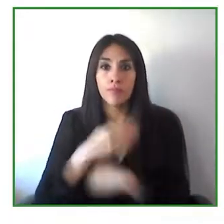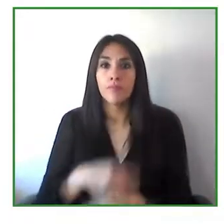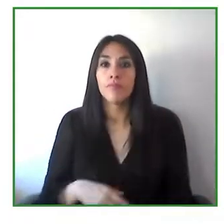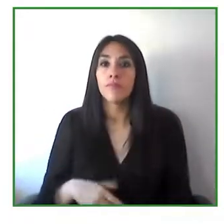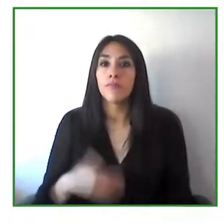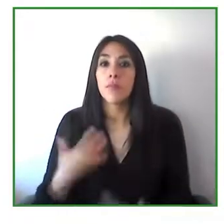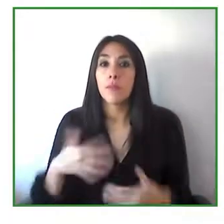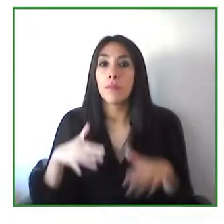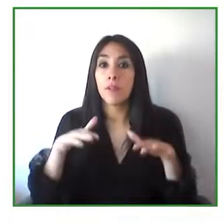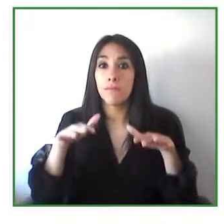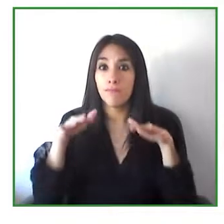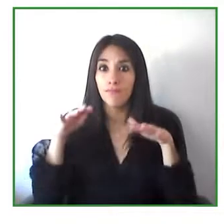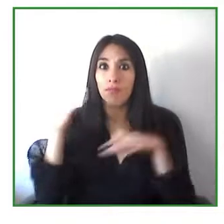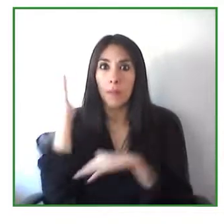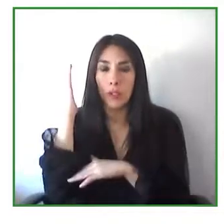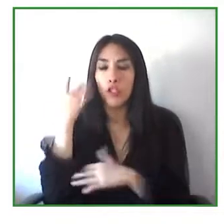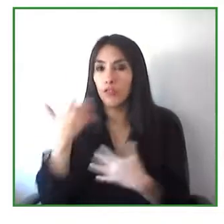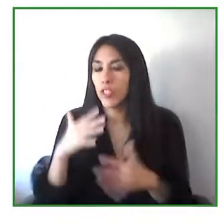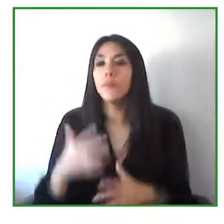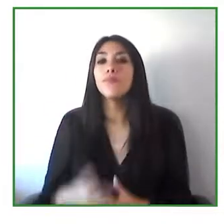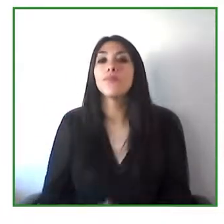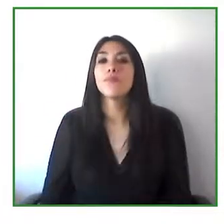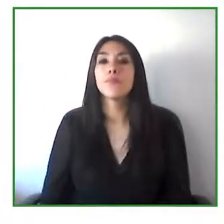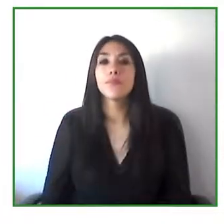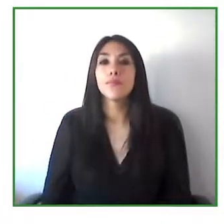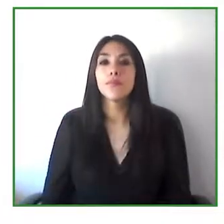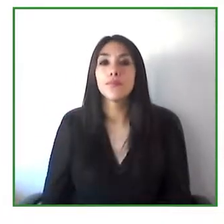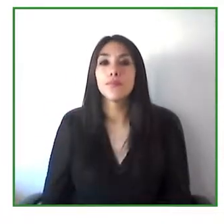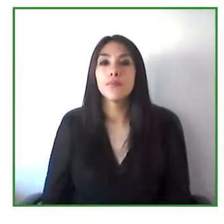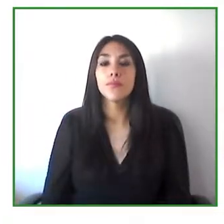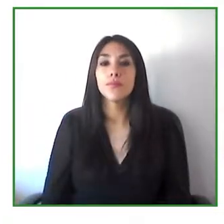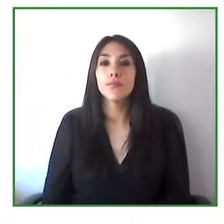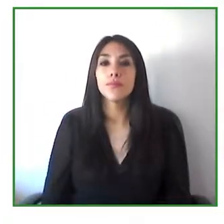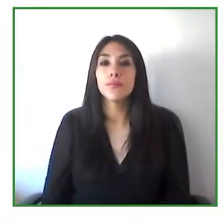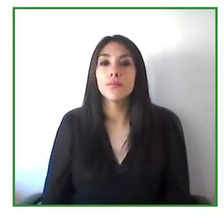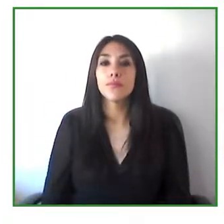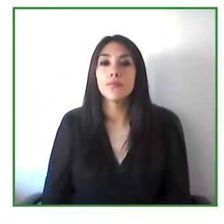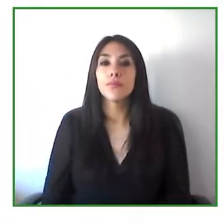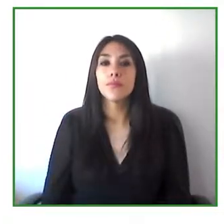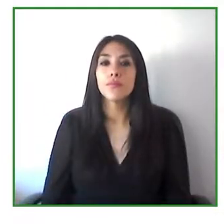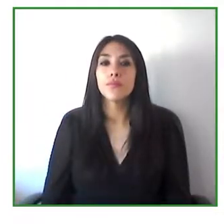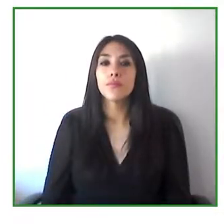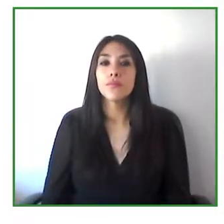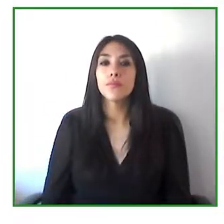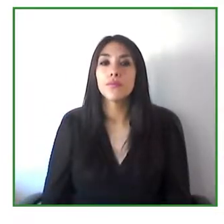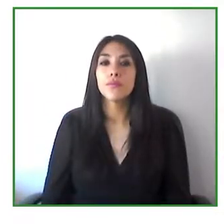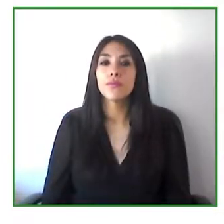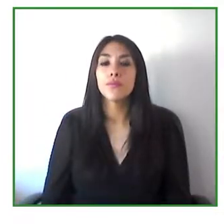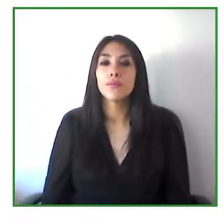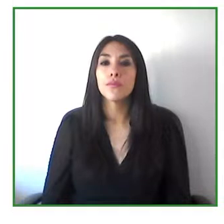at the time there were some very revolutionary and you know